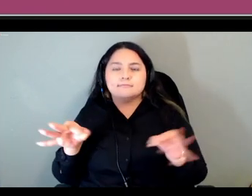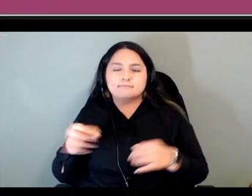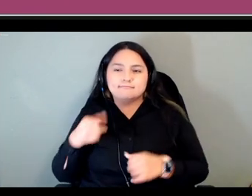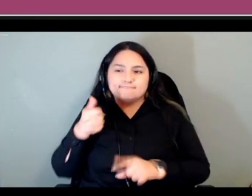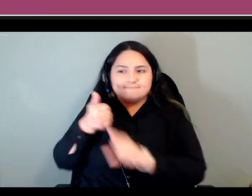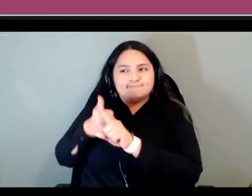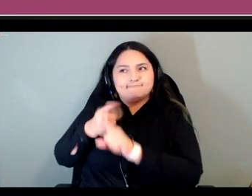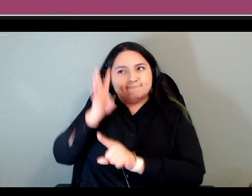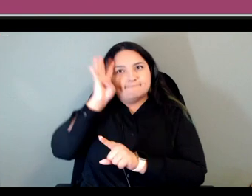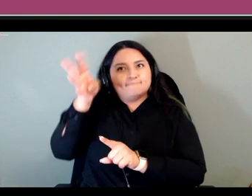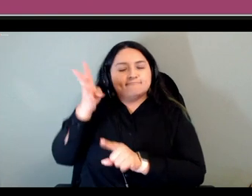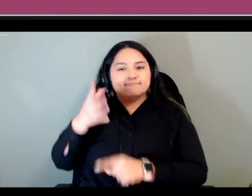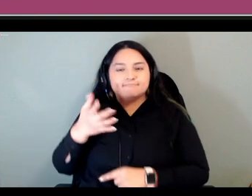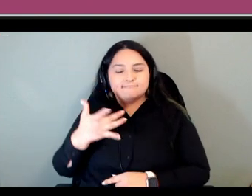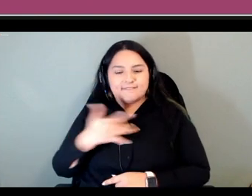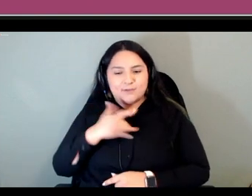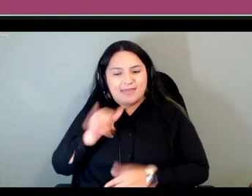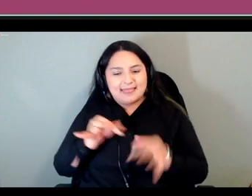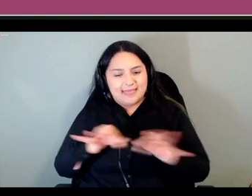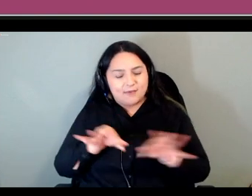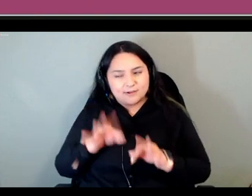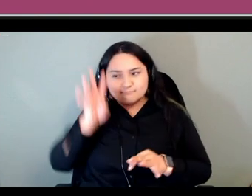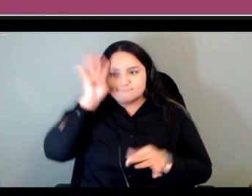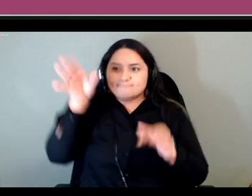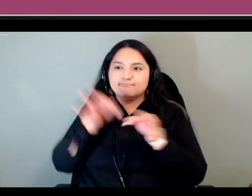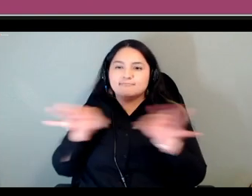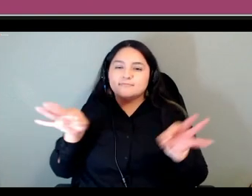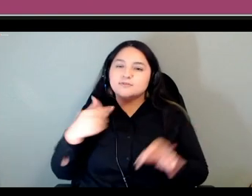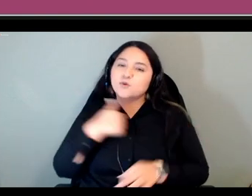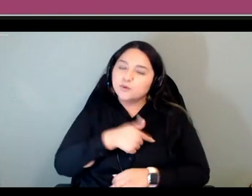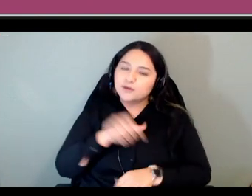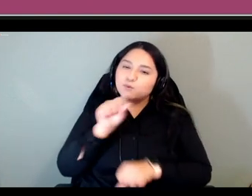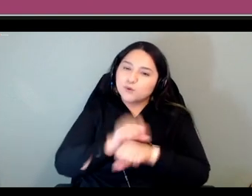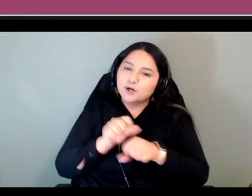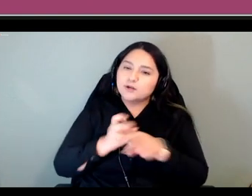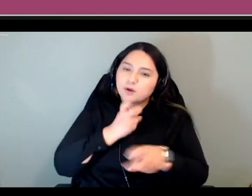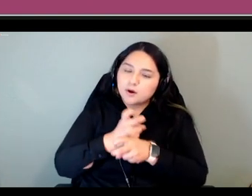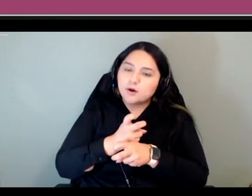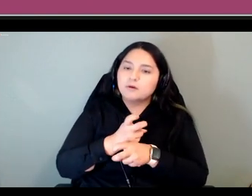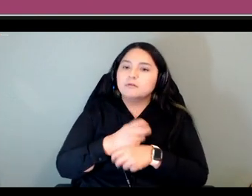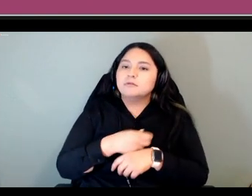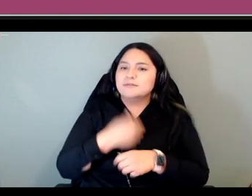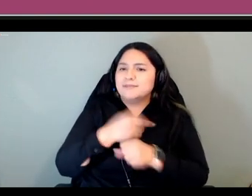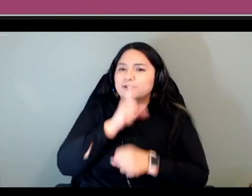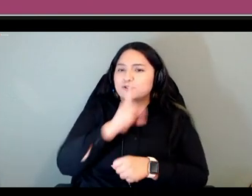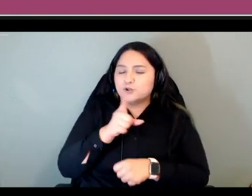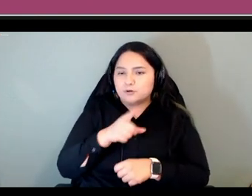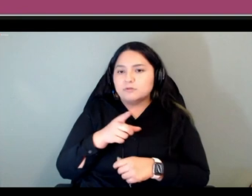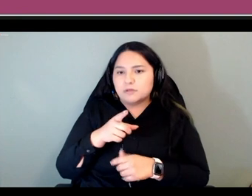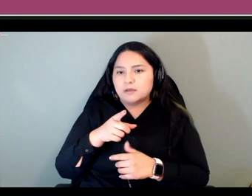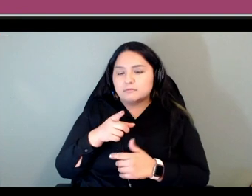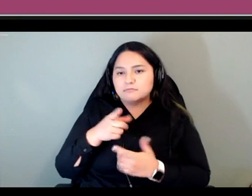feeling in the language and so we we worked hard to ensure that um people would not be